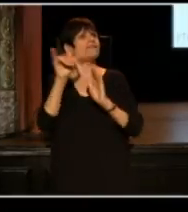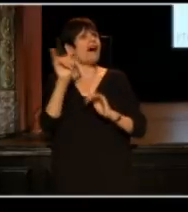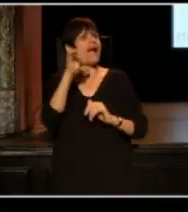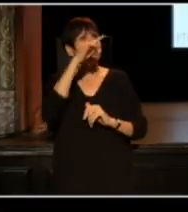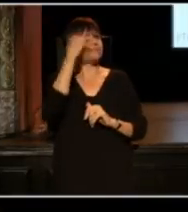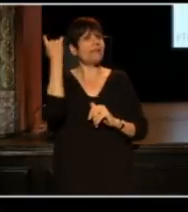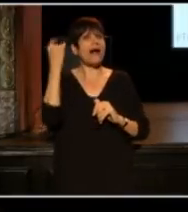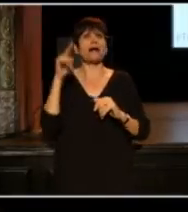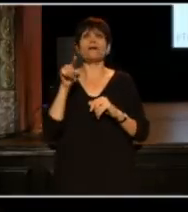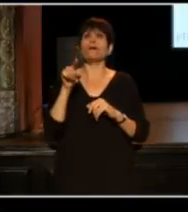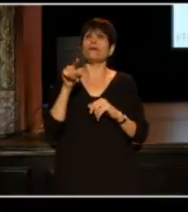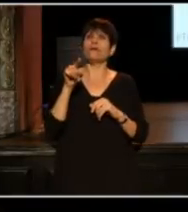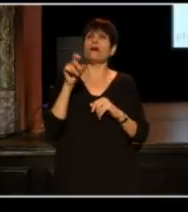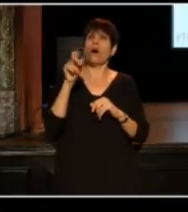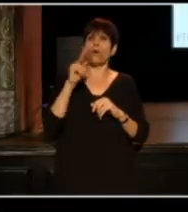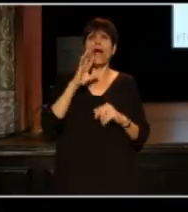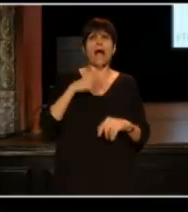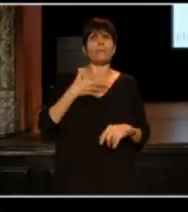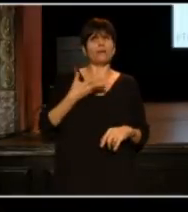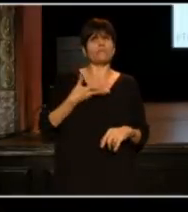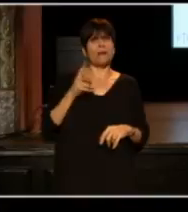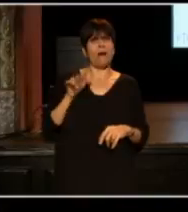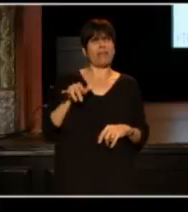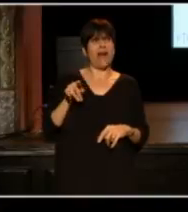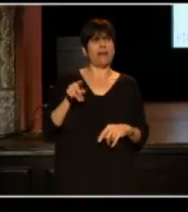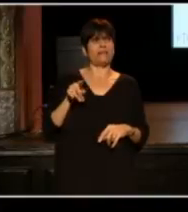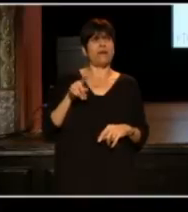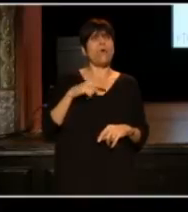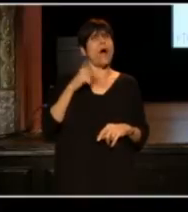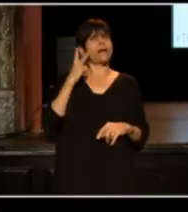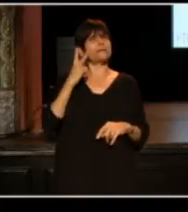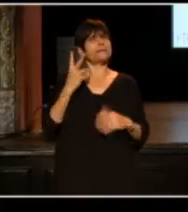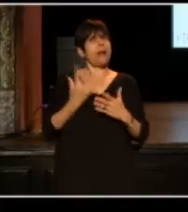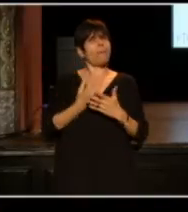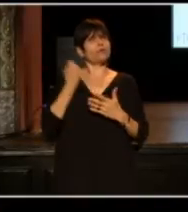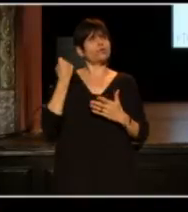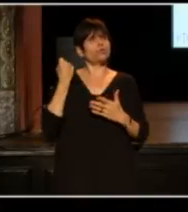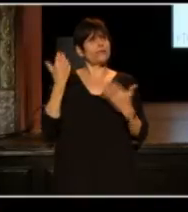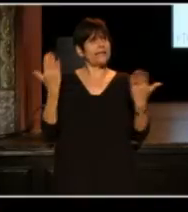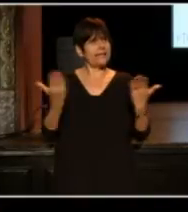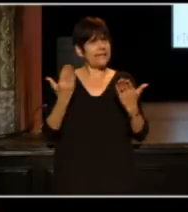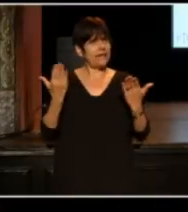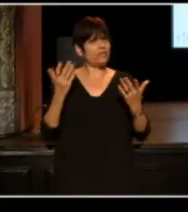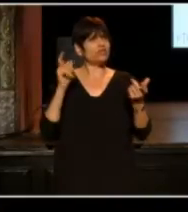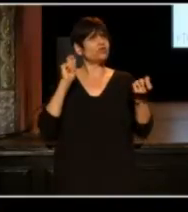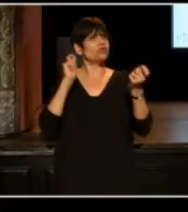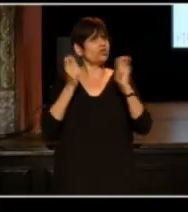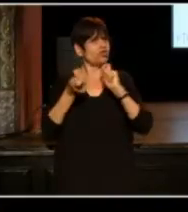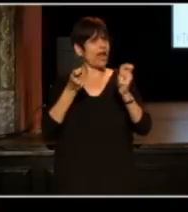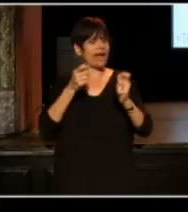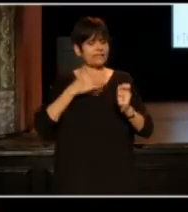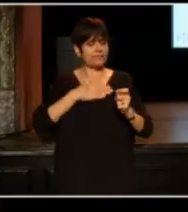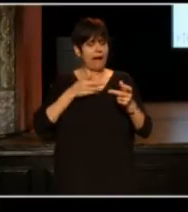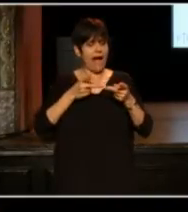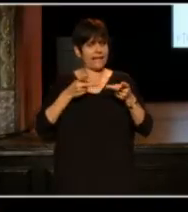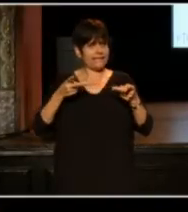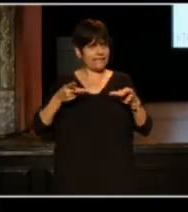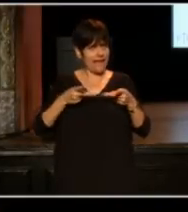And I thought, all right, I could be upset by this, or I could see an opportunity here, to change my station in life.